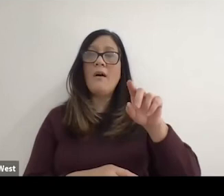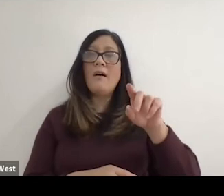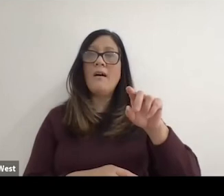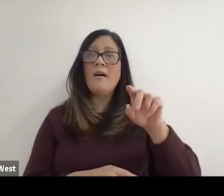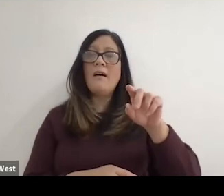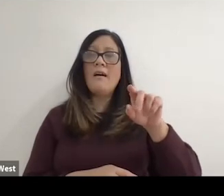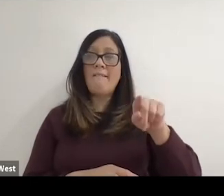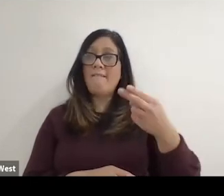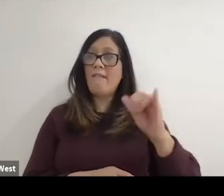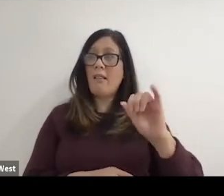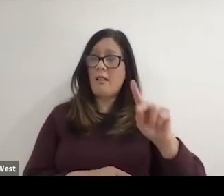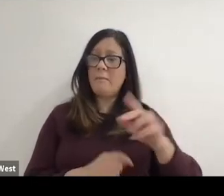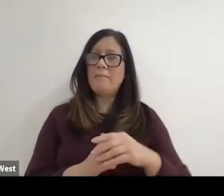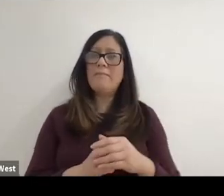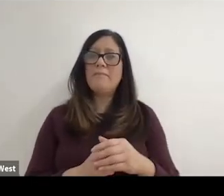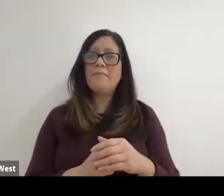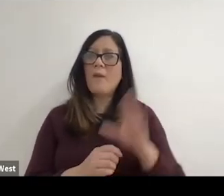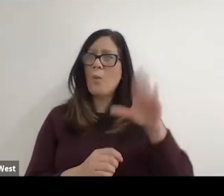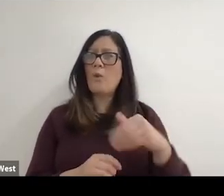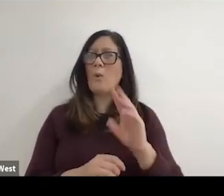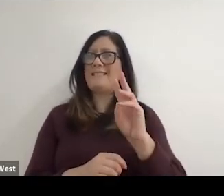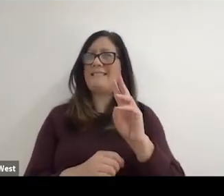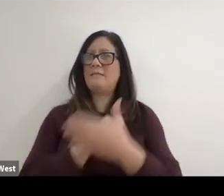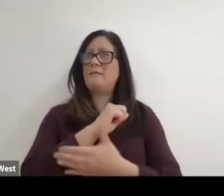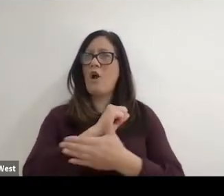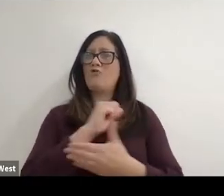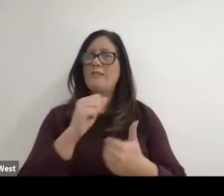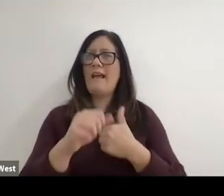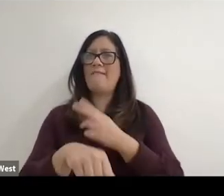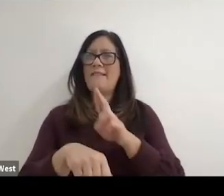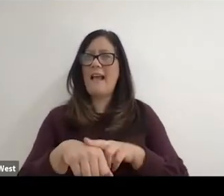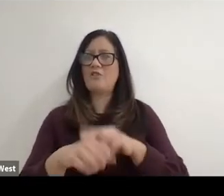You know, we know right now there's about six countries by my count that have national,